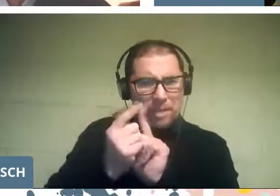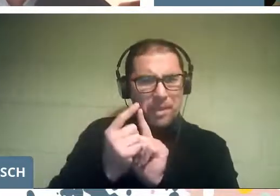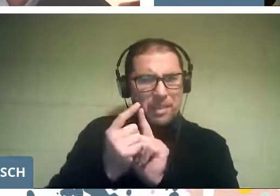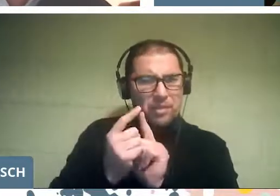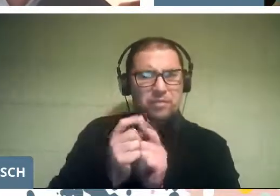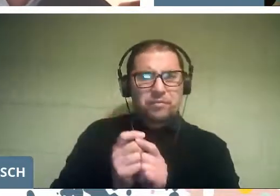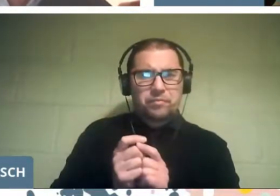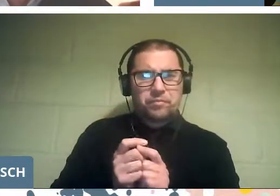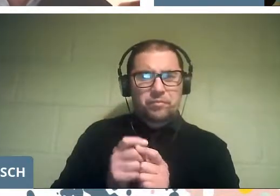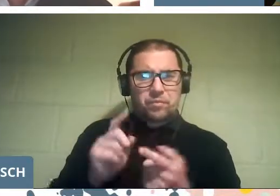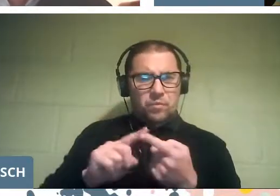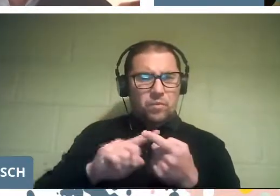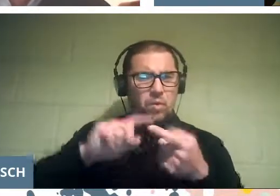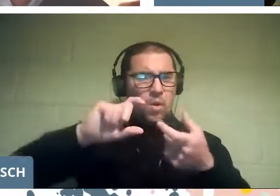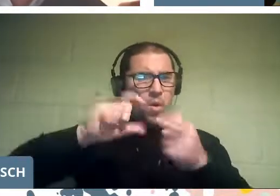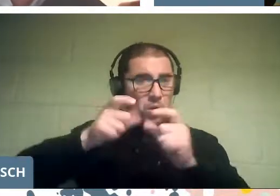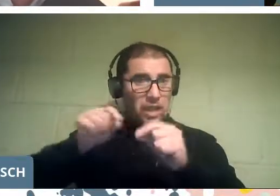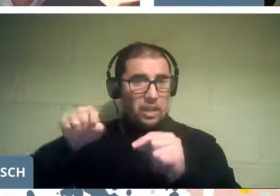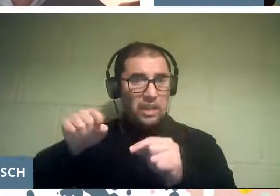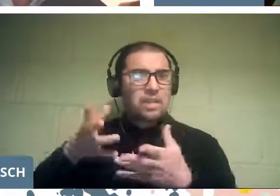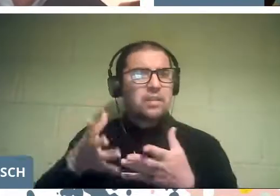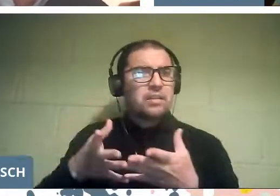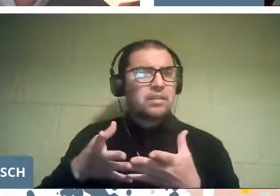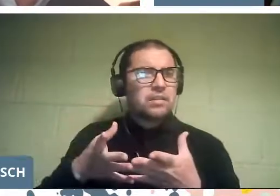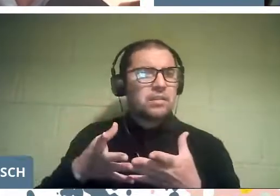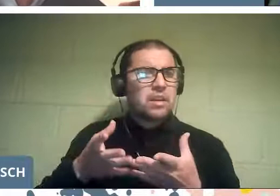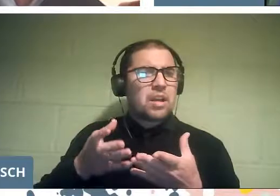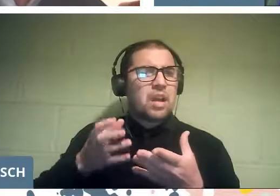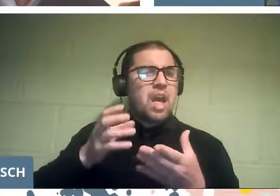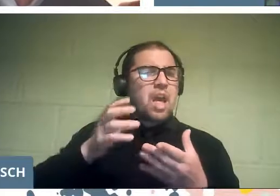a genre that has historically been for adults?